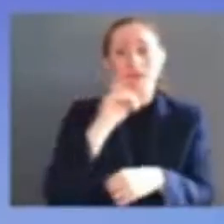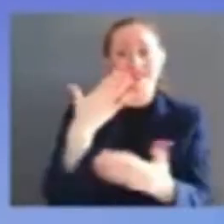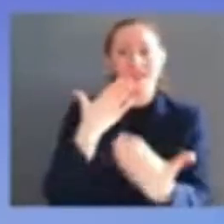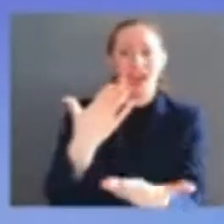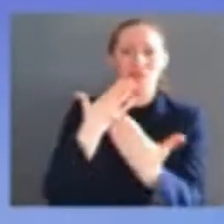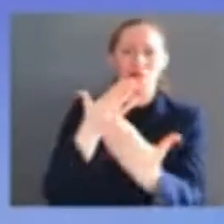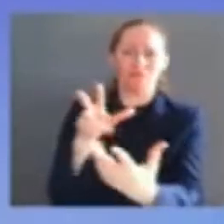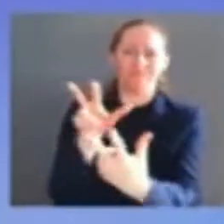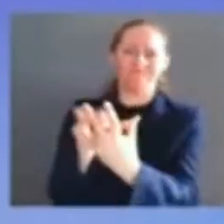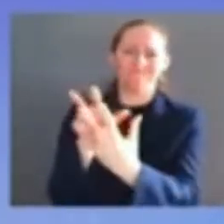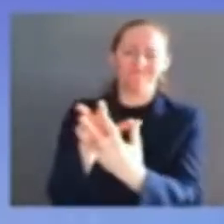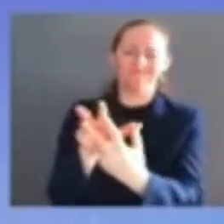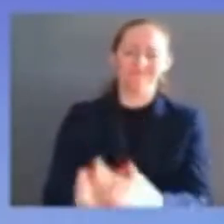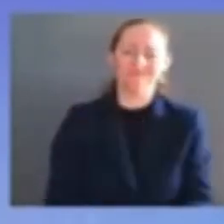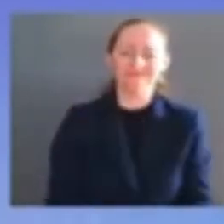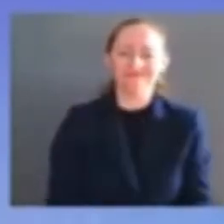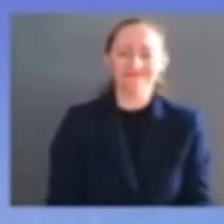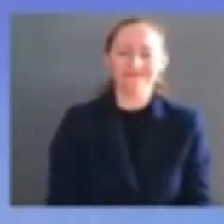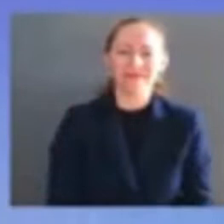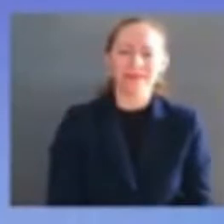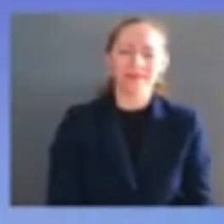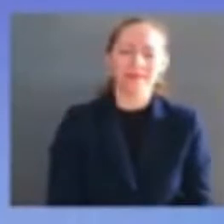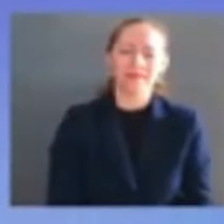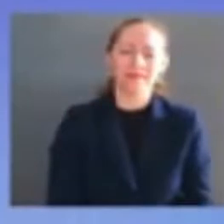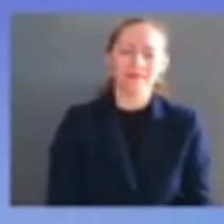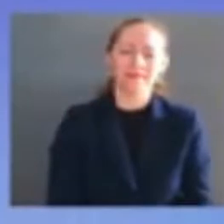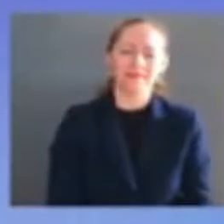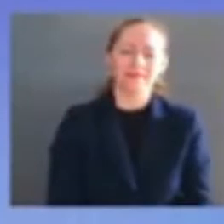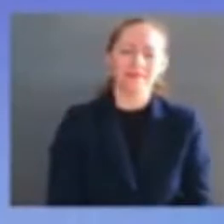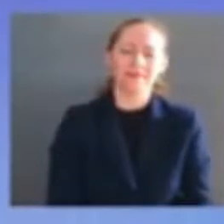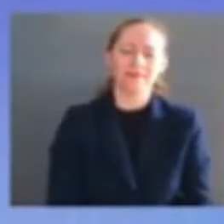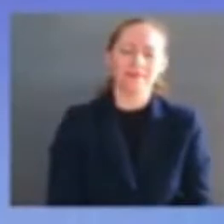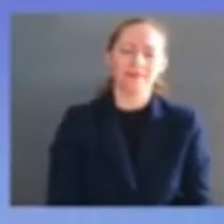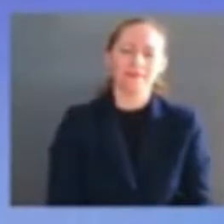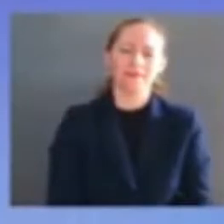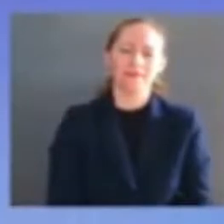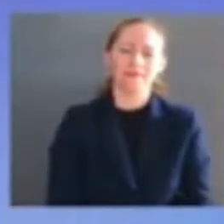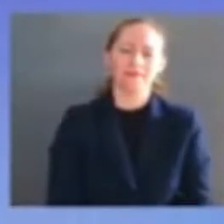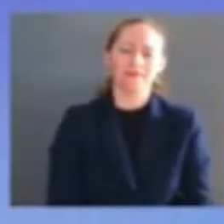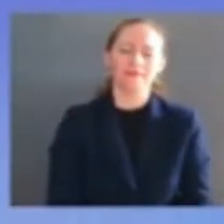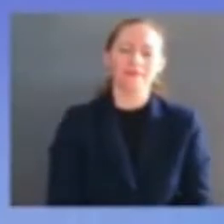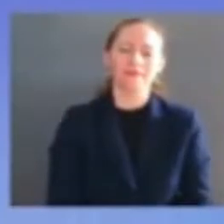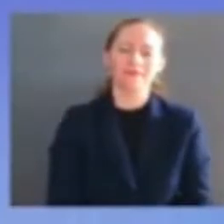thank you as well to the many many kind-hearted people from all over this country and around